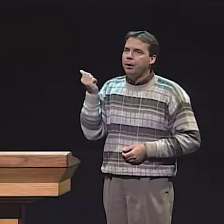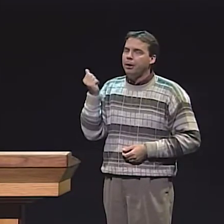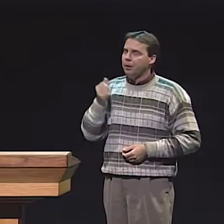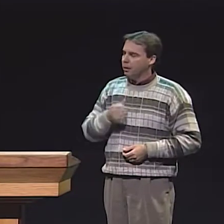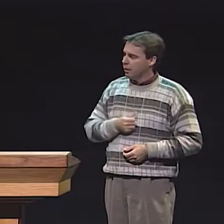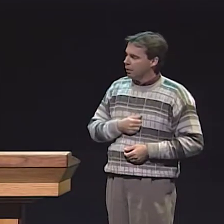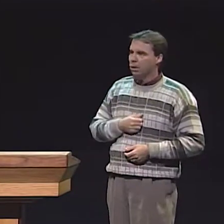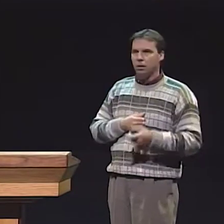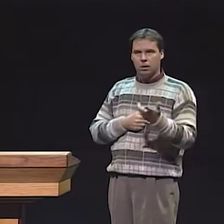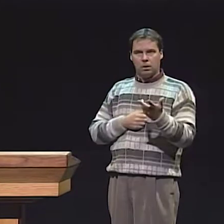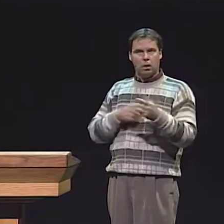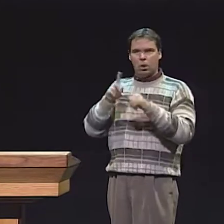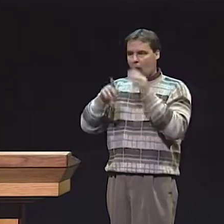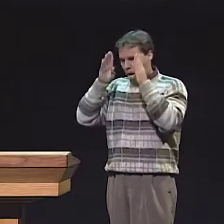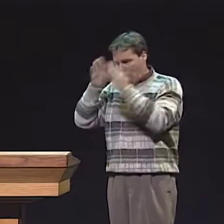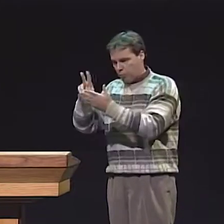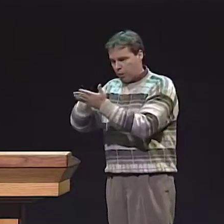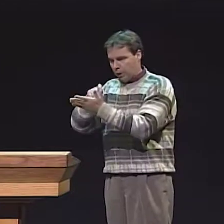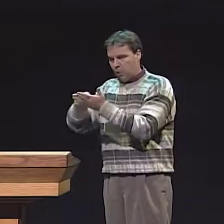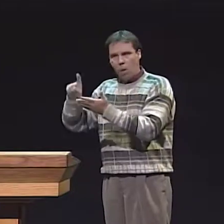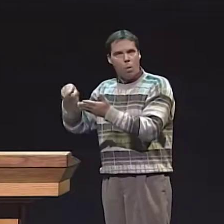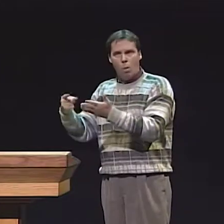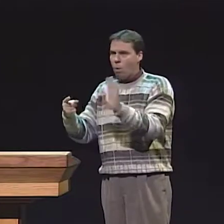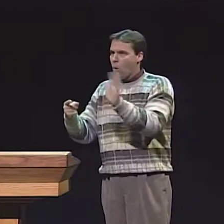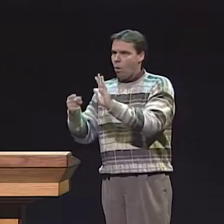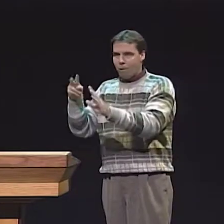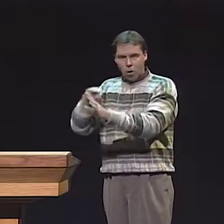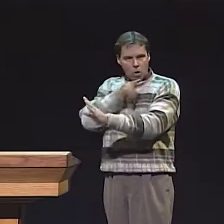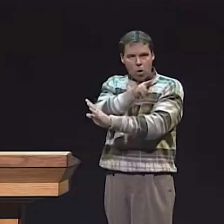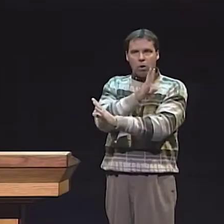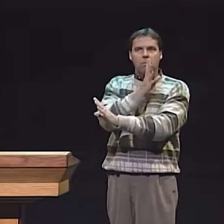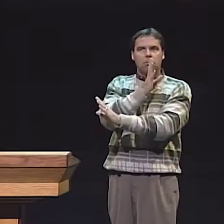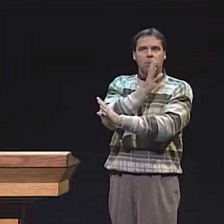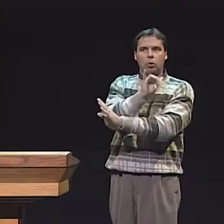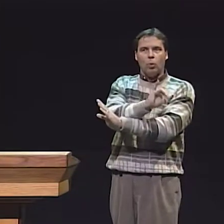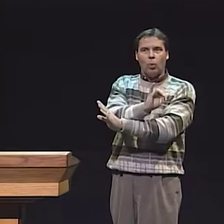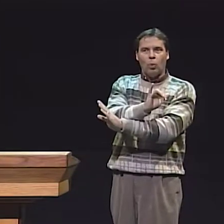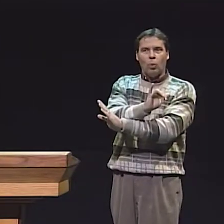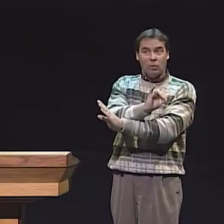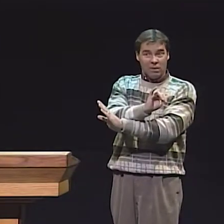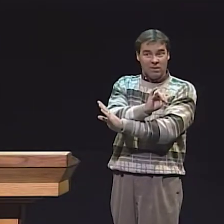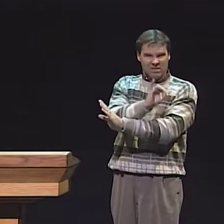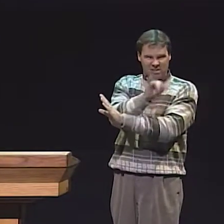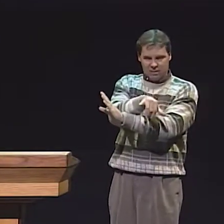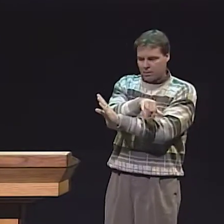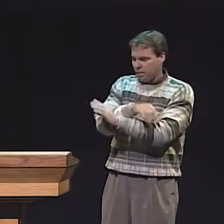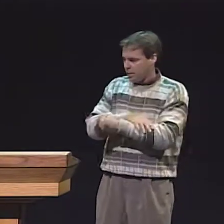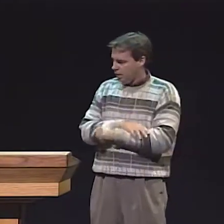IF--IF IMPROVING THEIR STORYTELLING ABILITY WILL IMPROVE THEIR WRITING ABILITY.